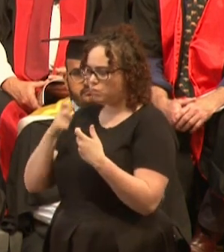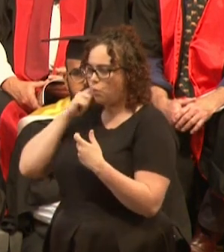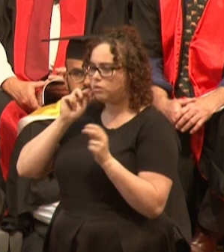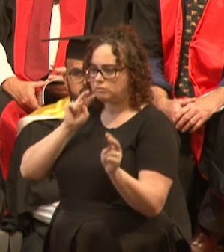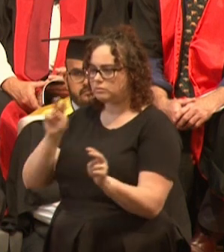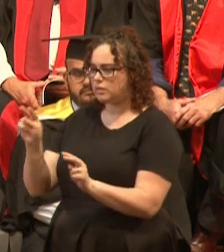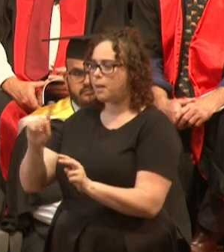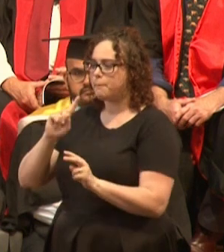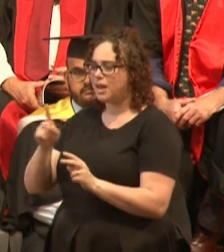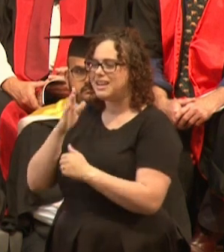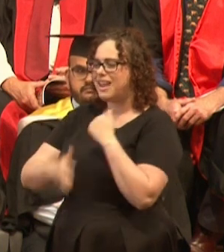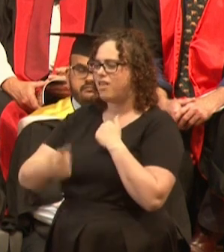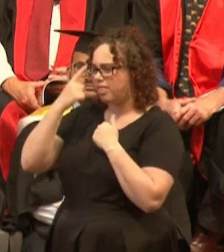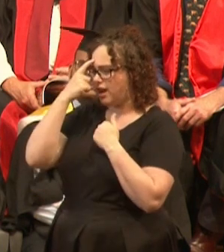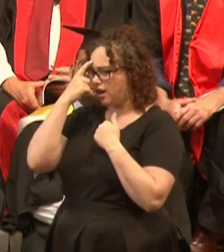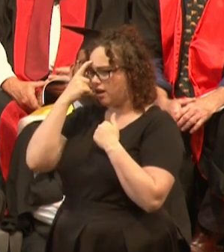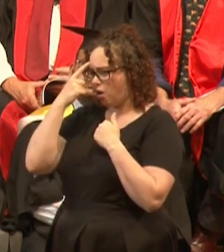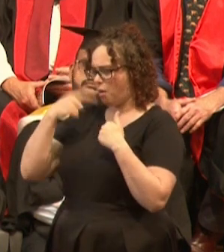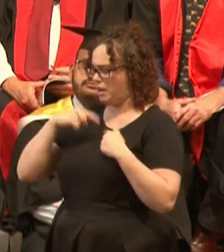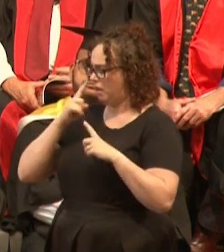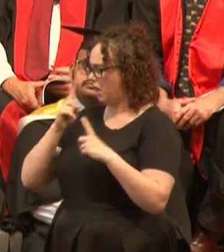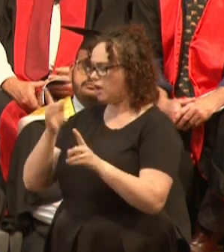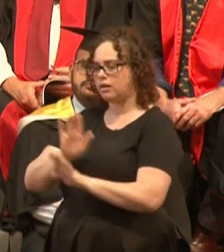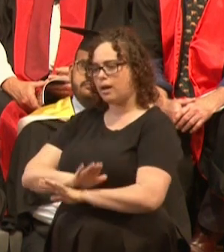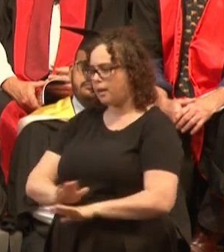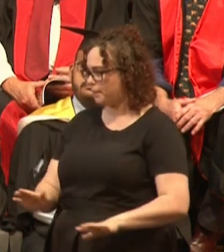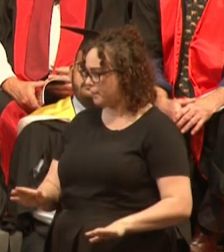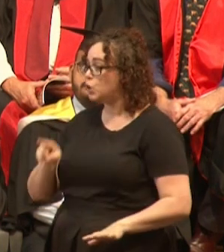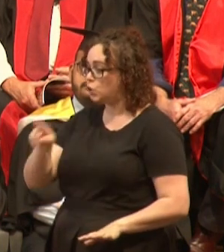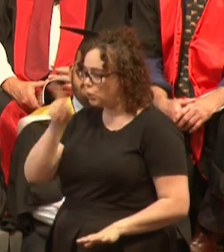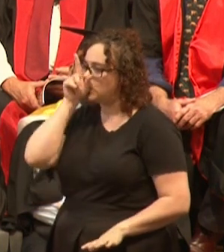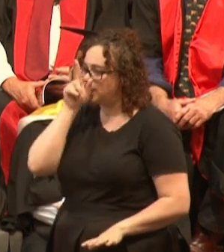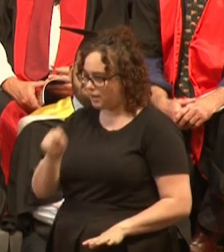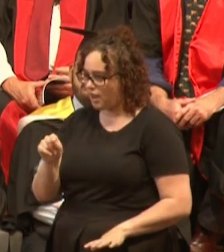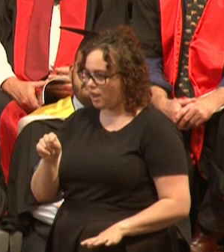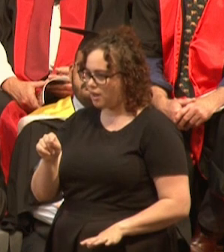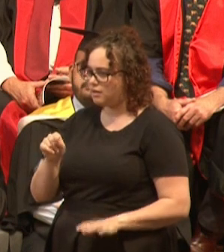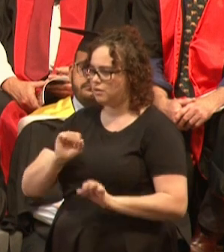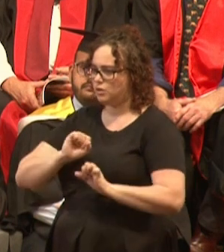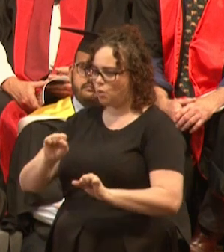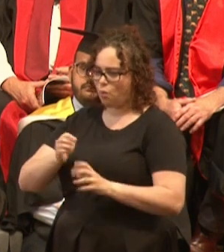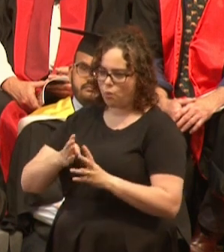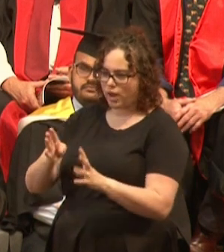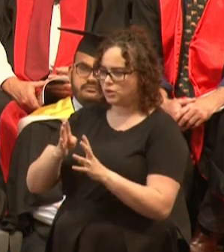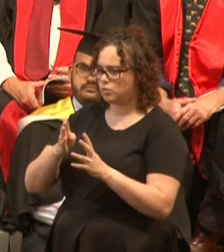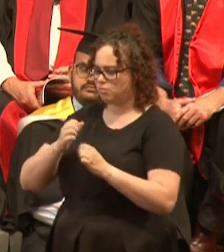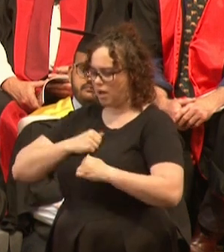to problem solve, your resilience, your ability to adapt to hardship, nor your ability to overcome your own personal limitations.